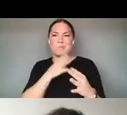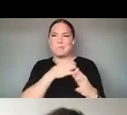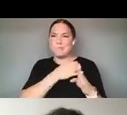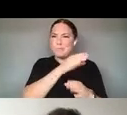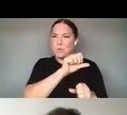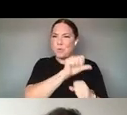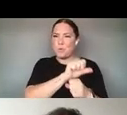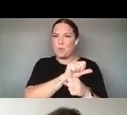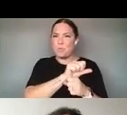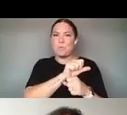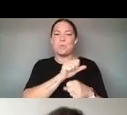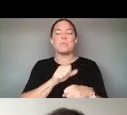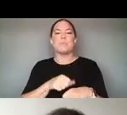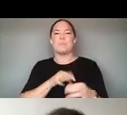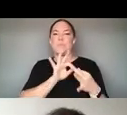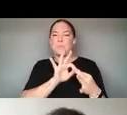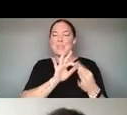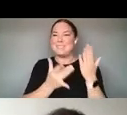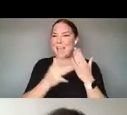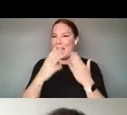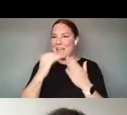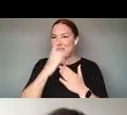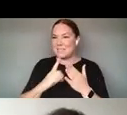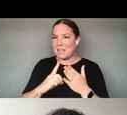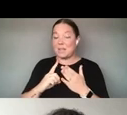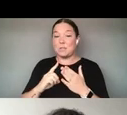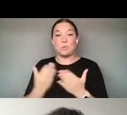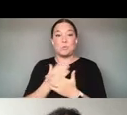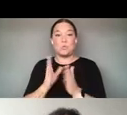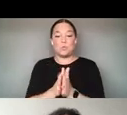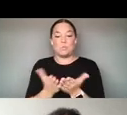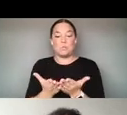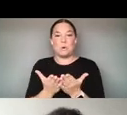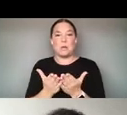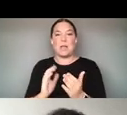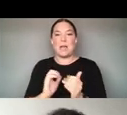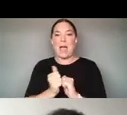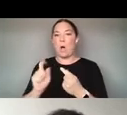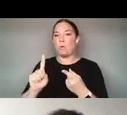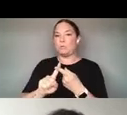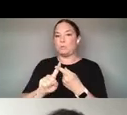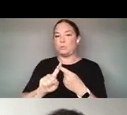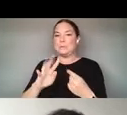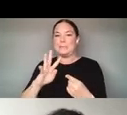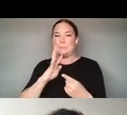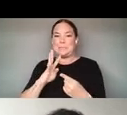RECENT BOOK HOW TO SPEAK MACHINE COMPUTATIONAL THINKING FOR THE REST OF US LOOKS AT THE LAWS THAT